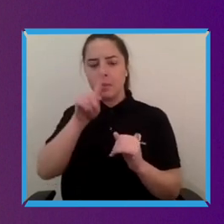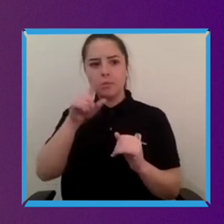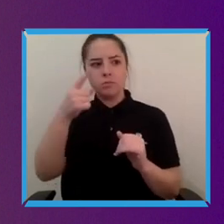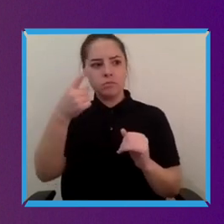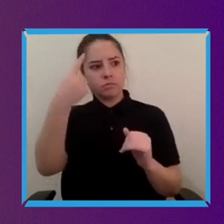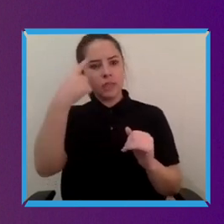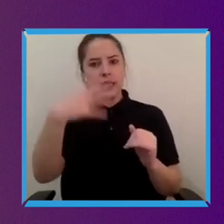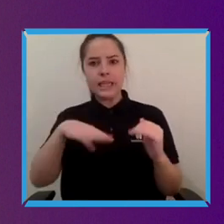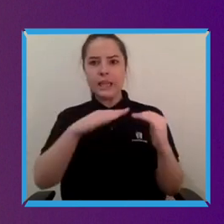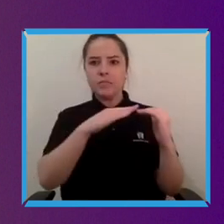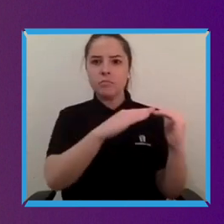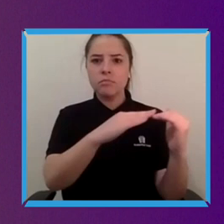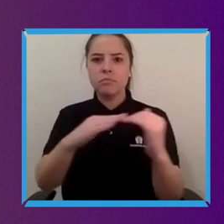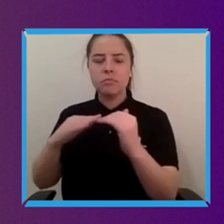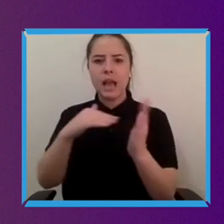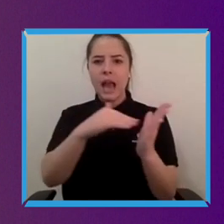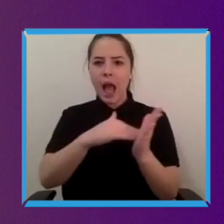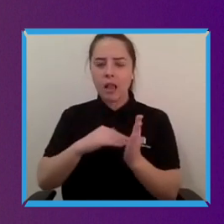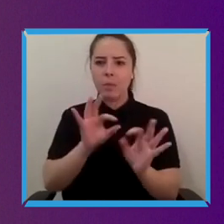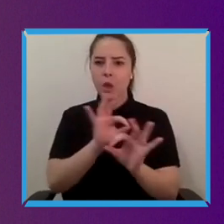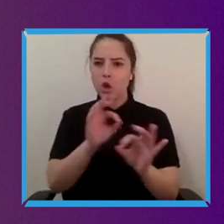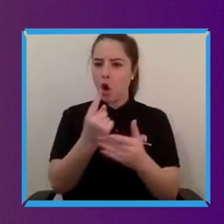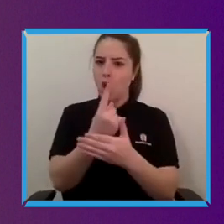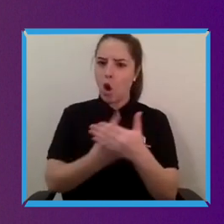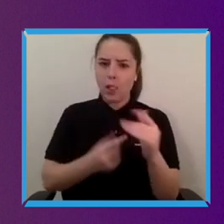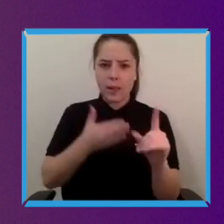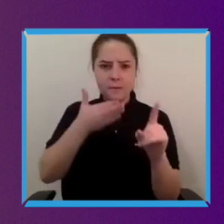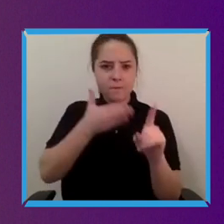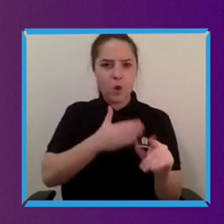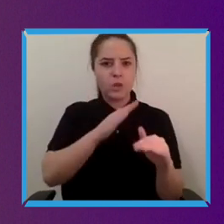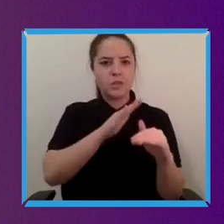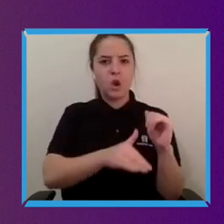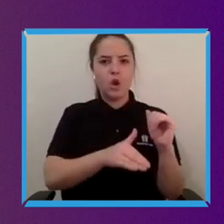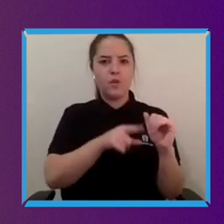fundamental point it's not just about well a really high-tech piece of